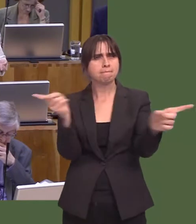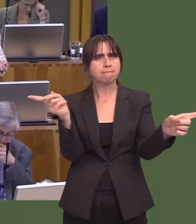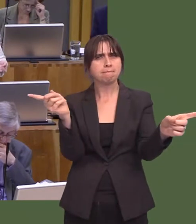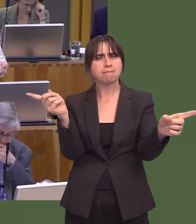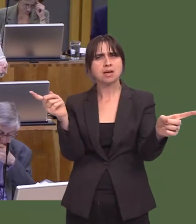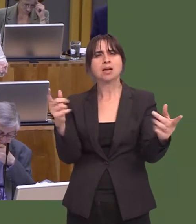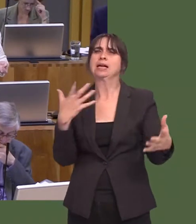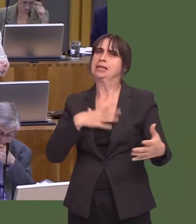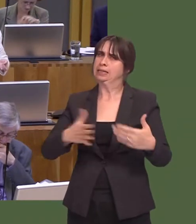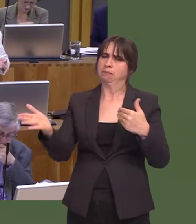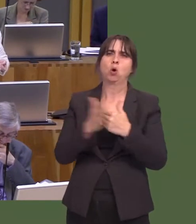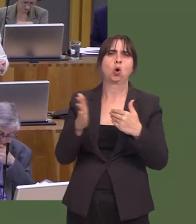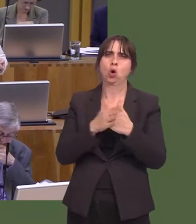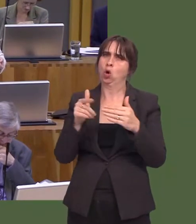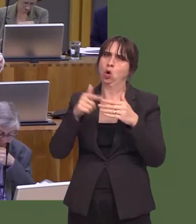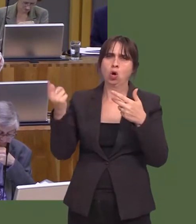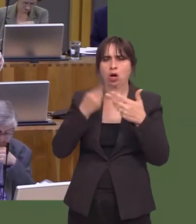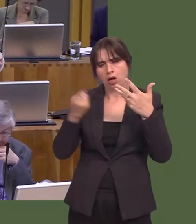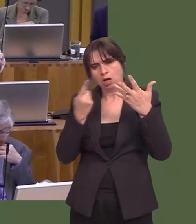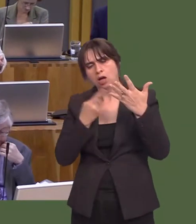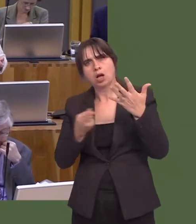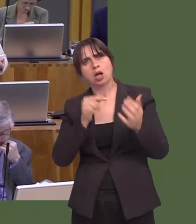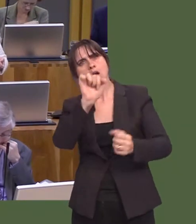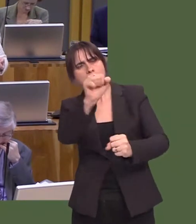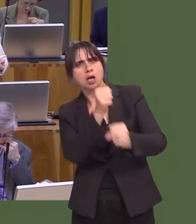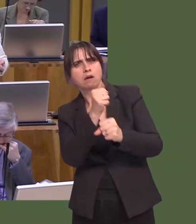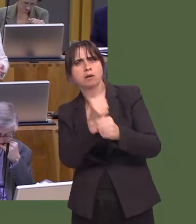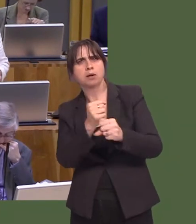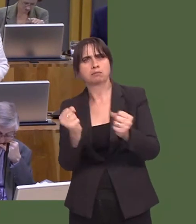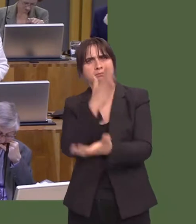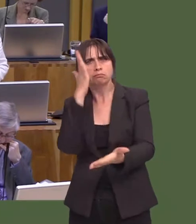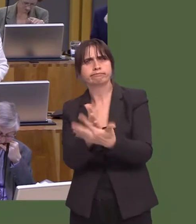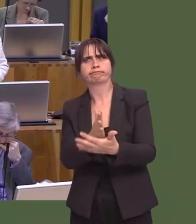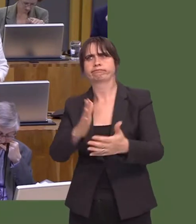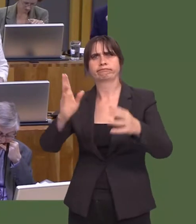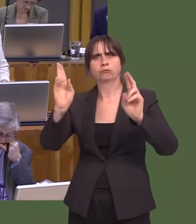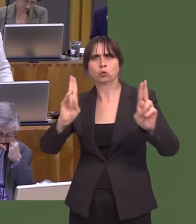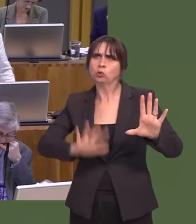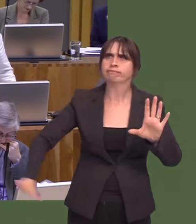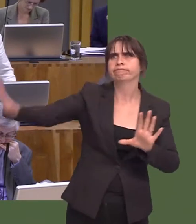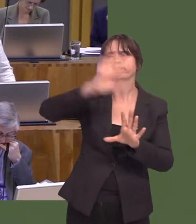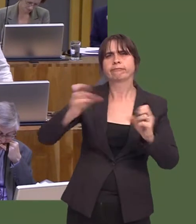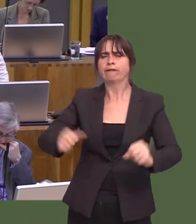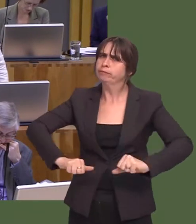What plans does your Government have to ensure that every school in Wales maintains close links with local businesses?